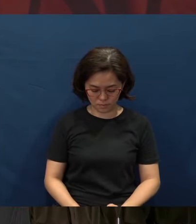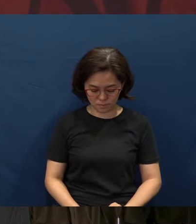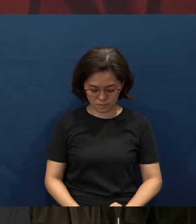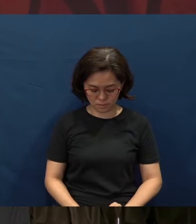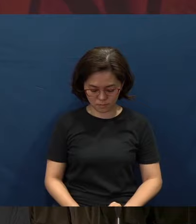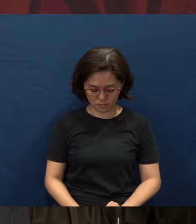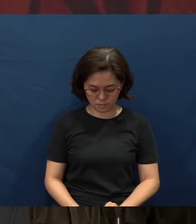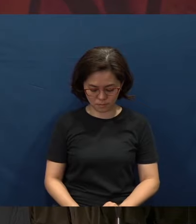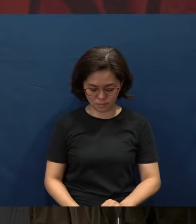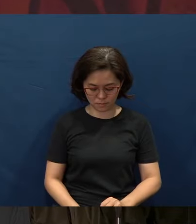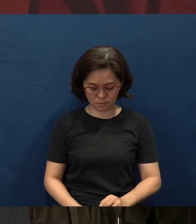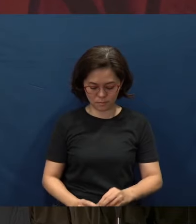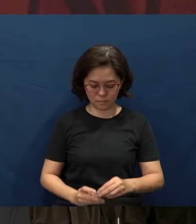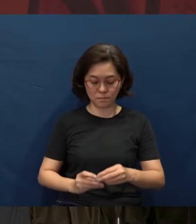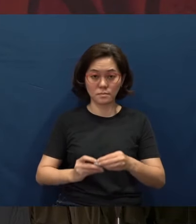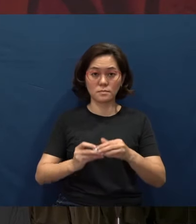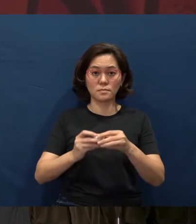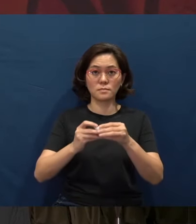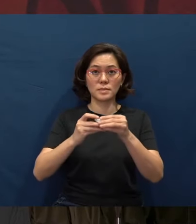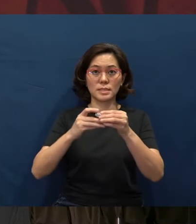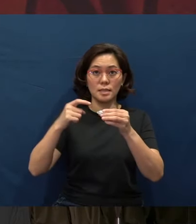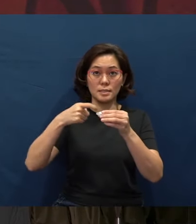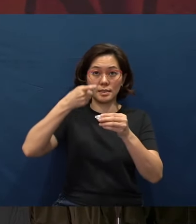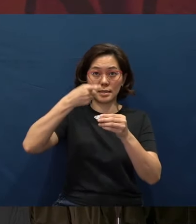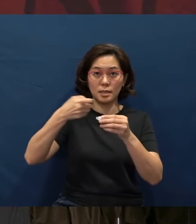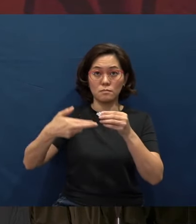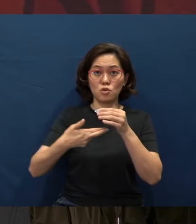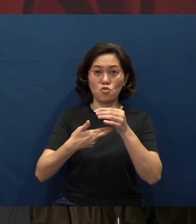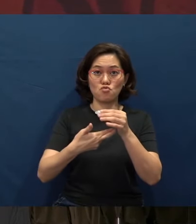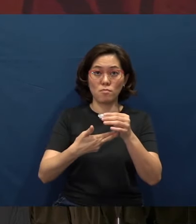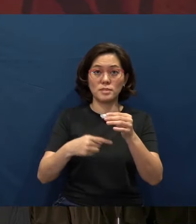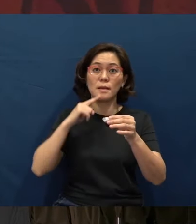The cup, which represents His blood, the new covenant.